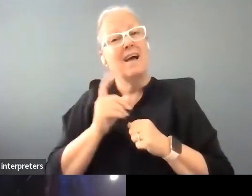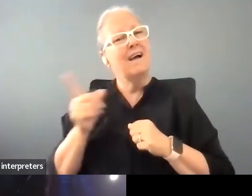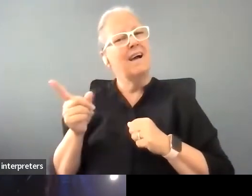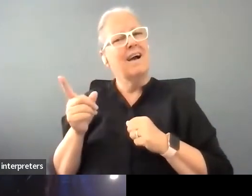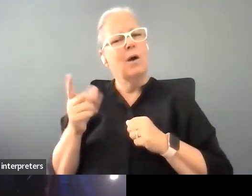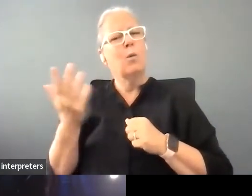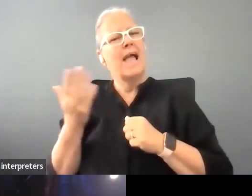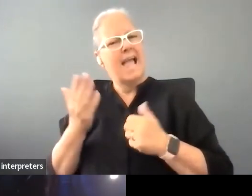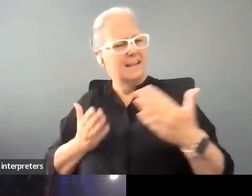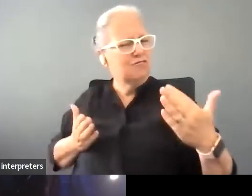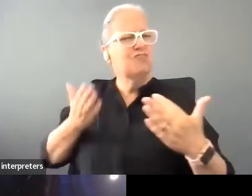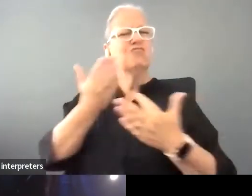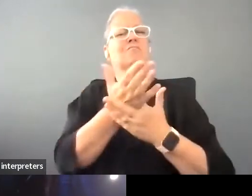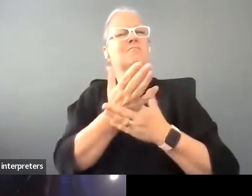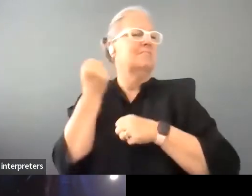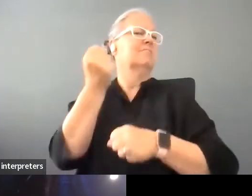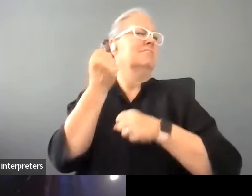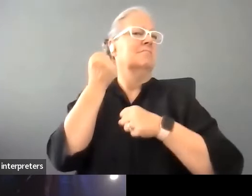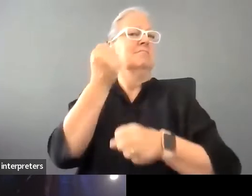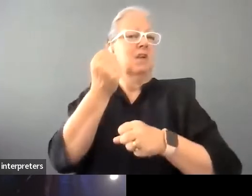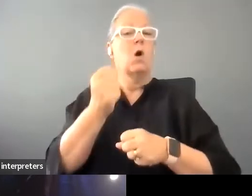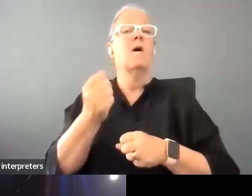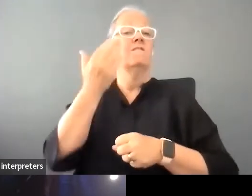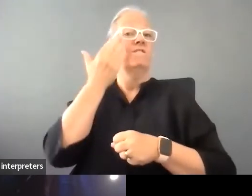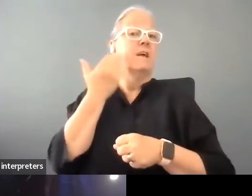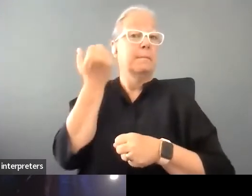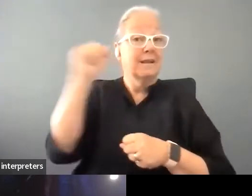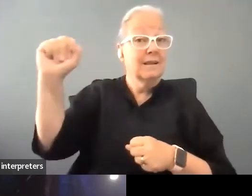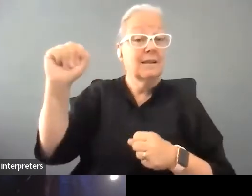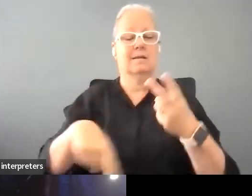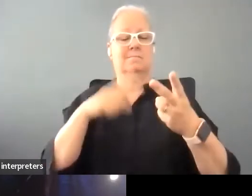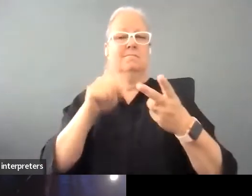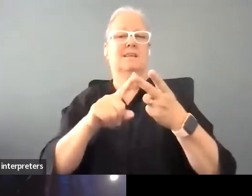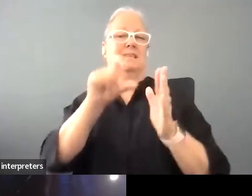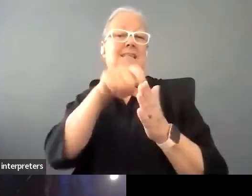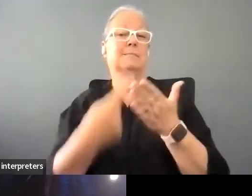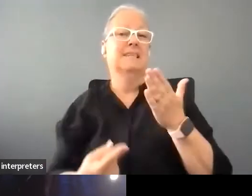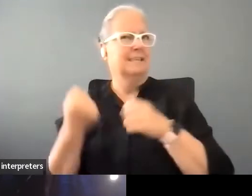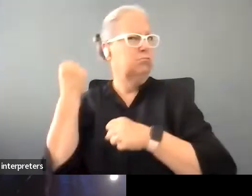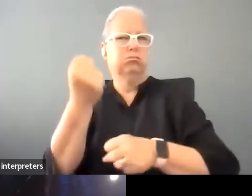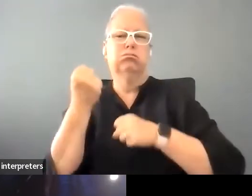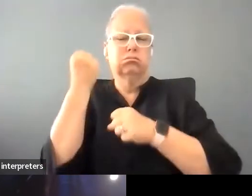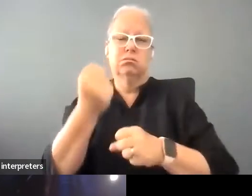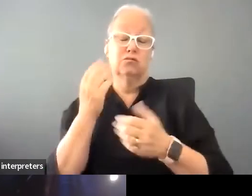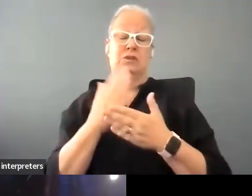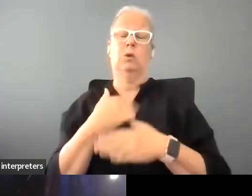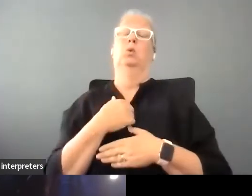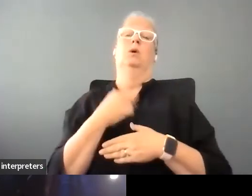in terms of disability and such a powerful act and so I was already in awe of her and then when